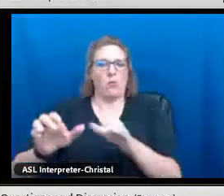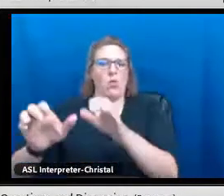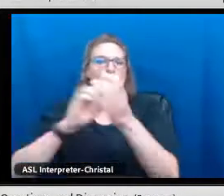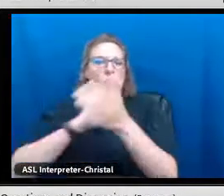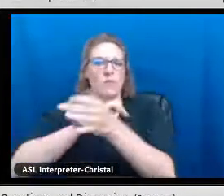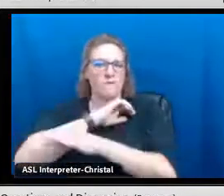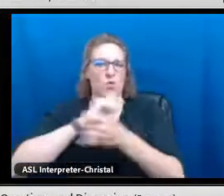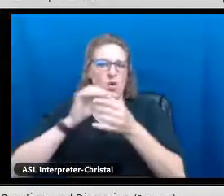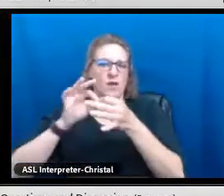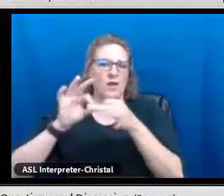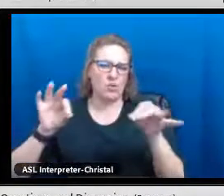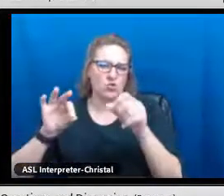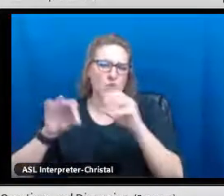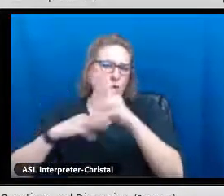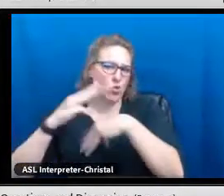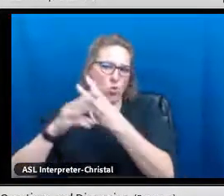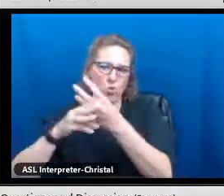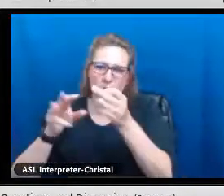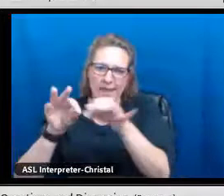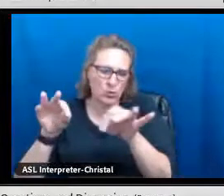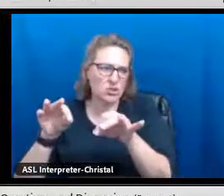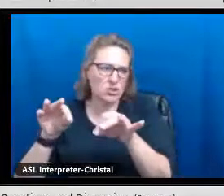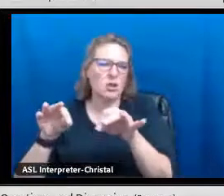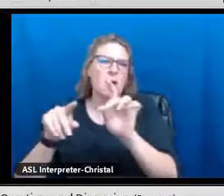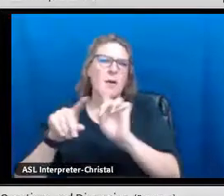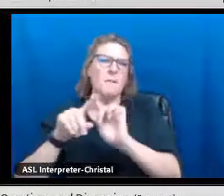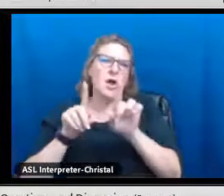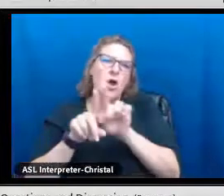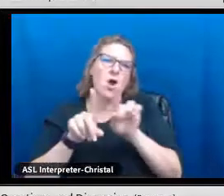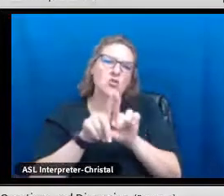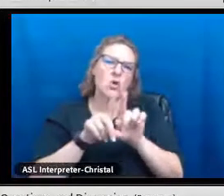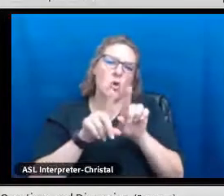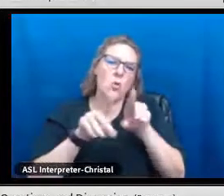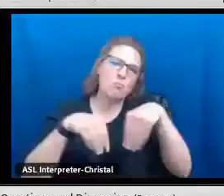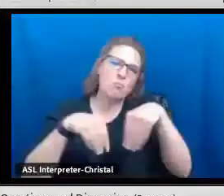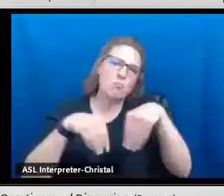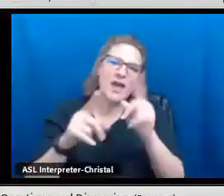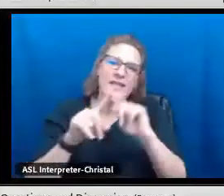our students view the seal as a way--not just as a way to promote foreign language or the